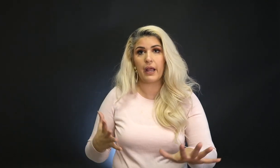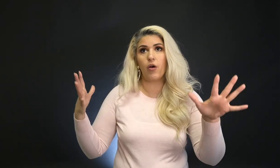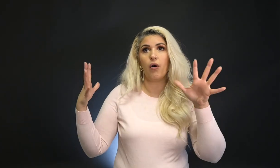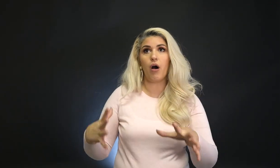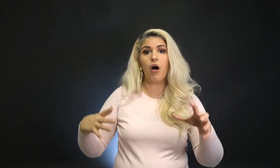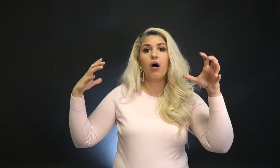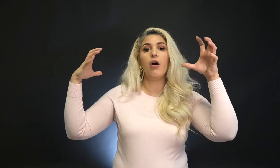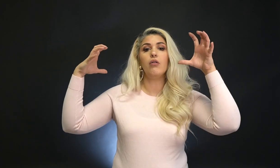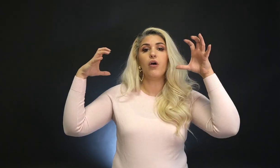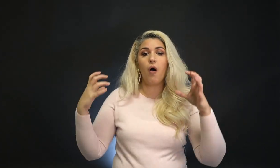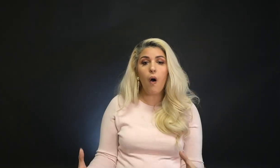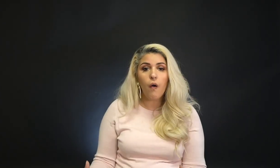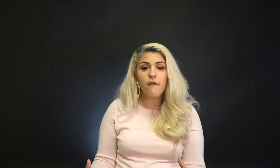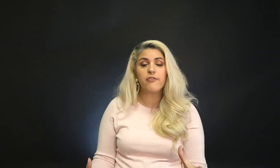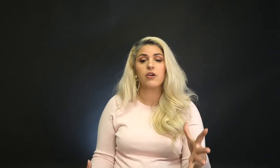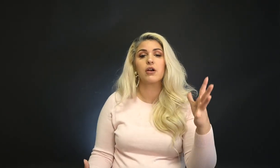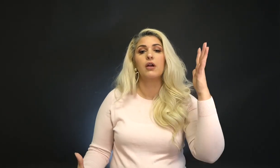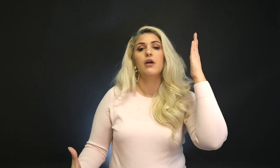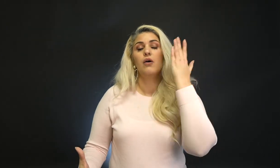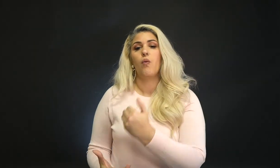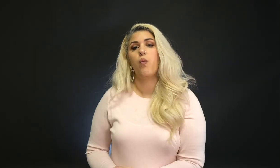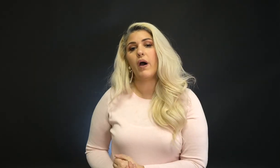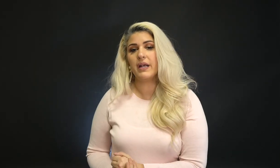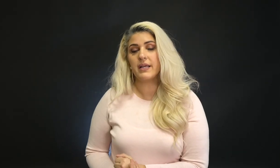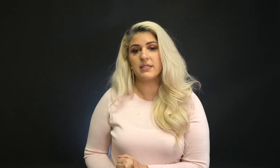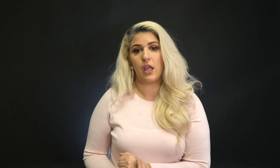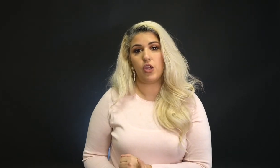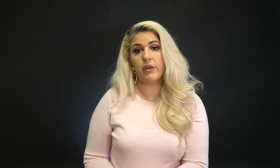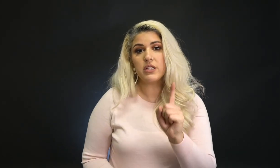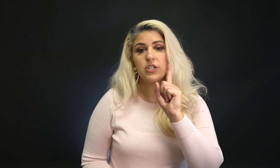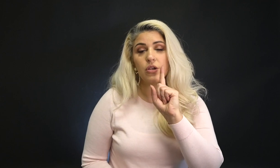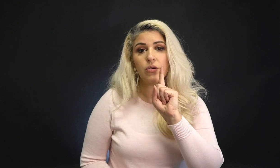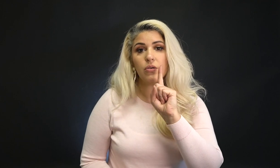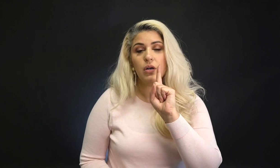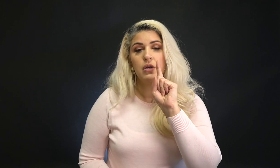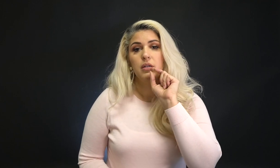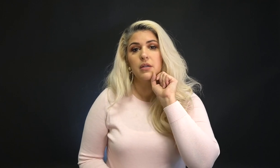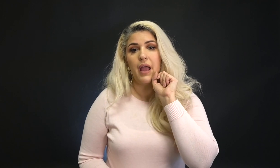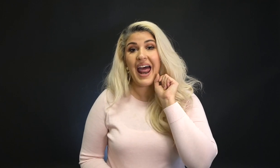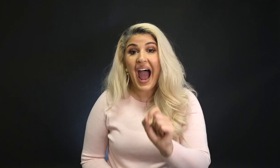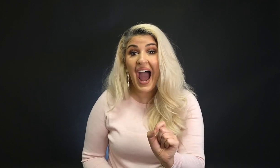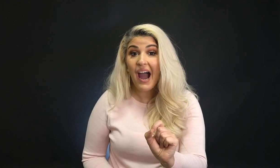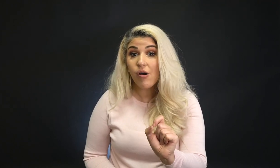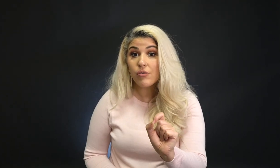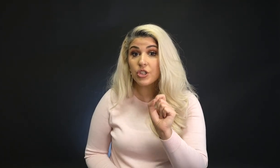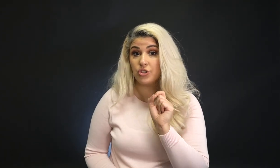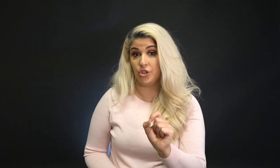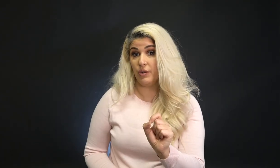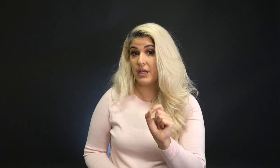I go all over what it is that you need to do and how to do it.